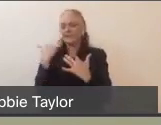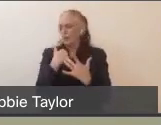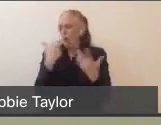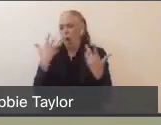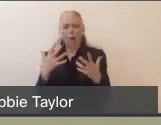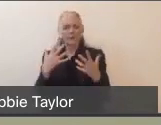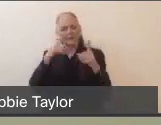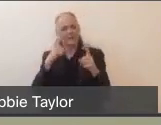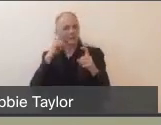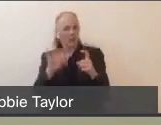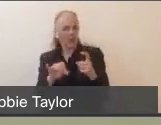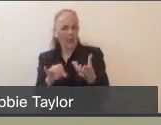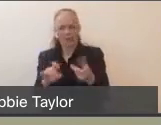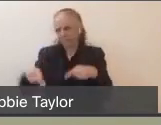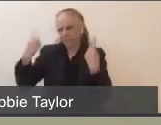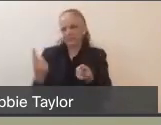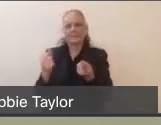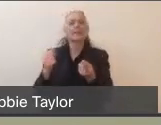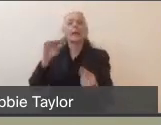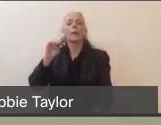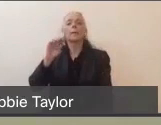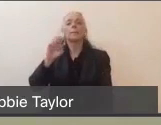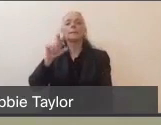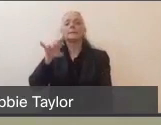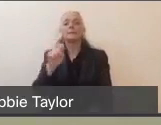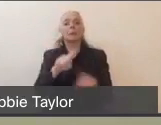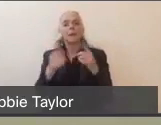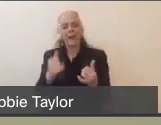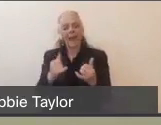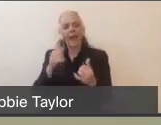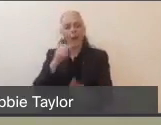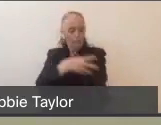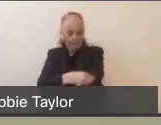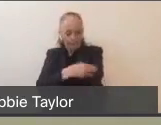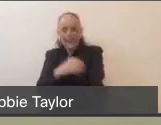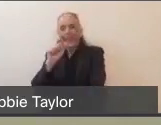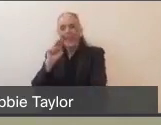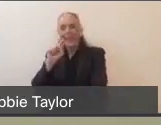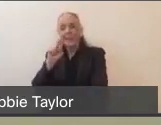But right now in the antibody testing, we're seeing false negatives in current antibody testing, because they're new tests.